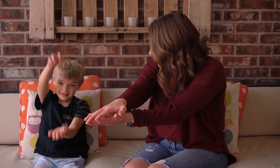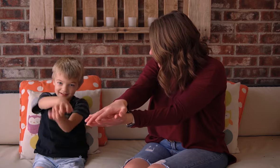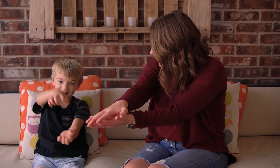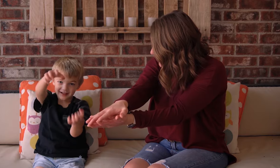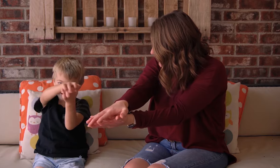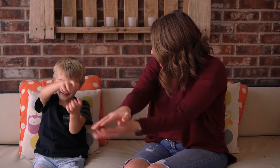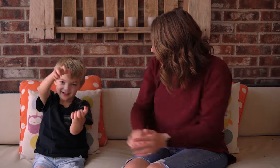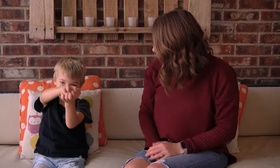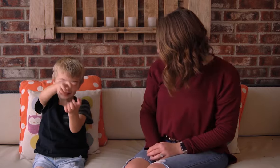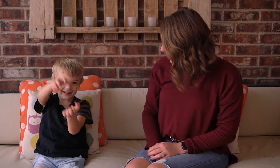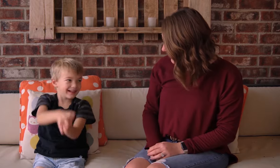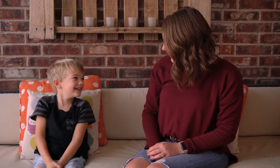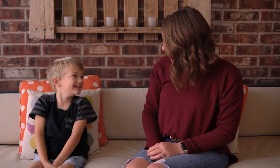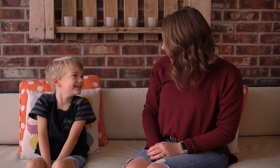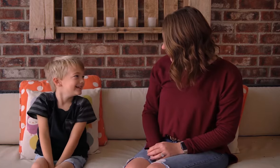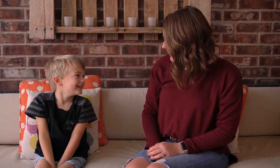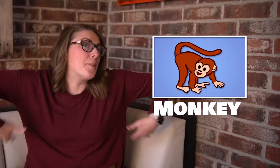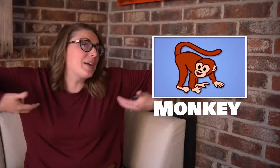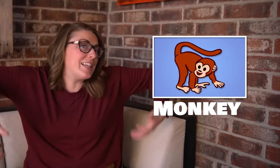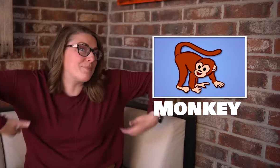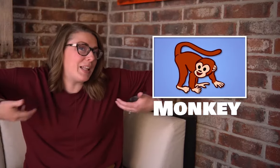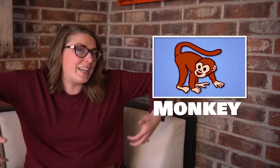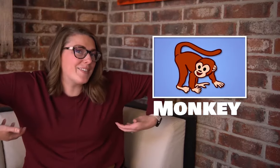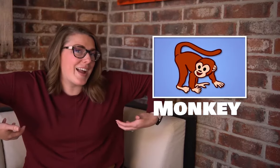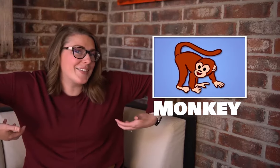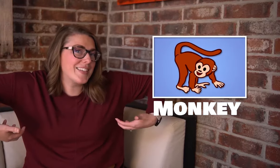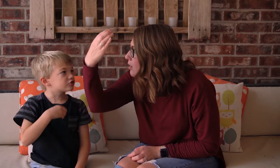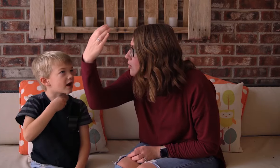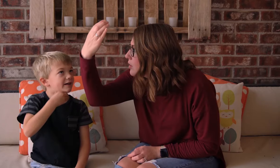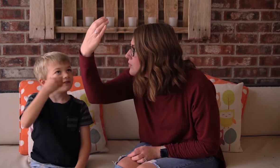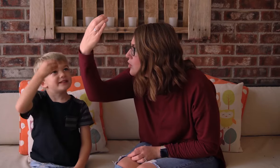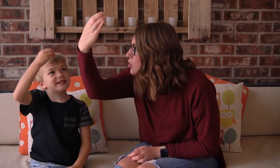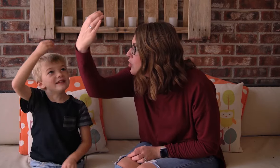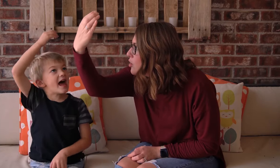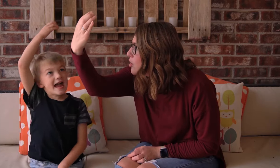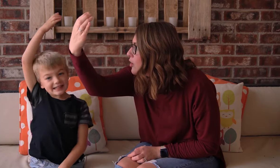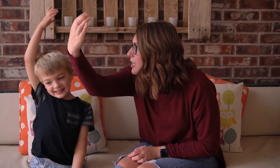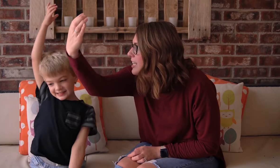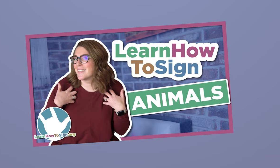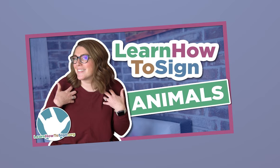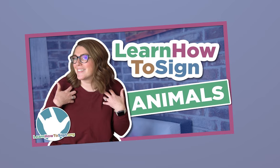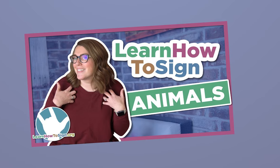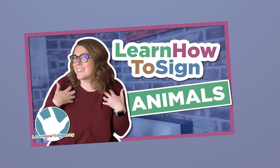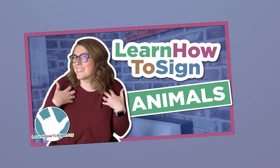we have an animal signs video where I teach Lane animal signs. This is a great one to practice